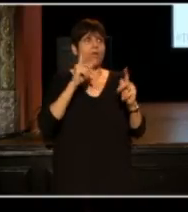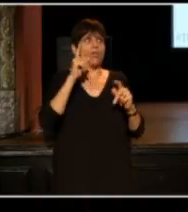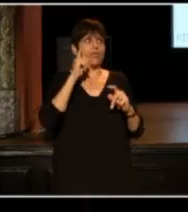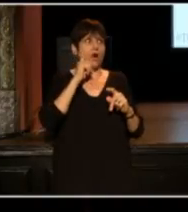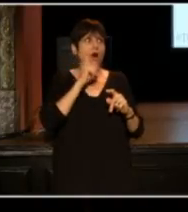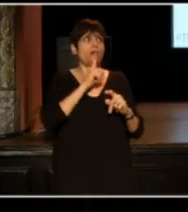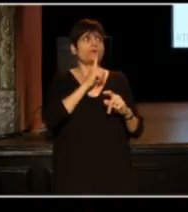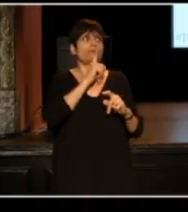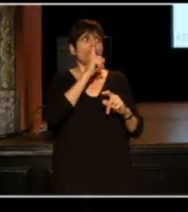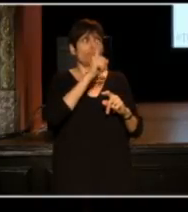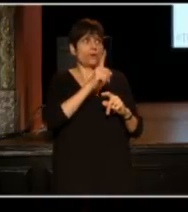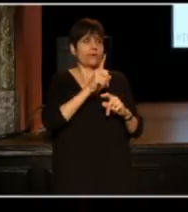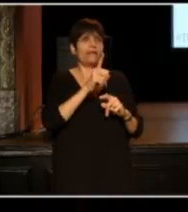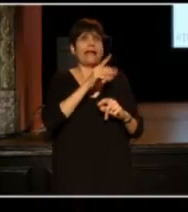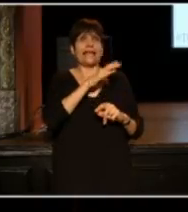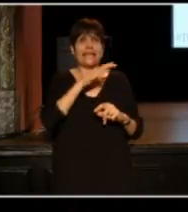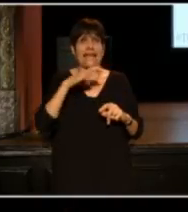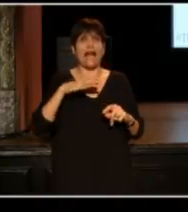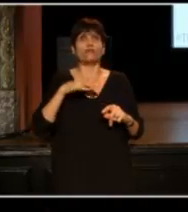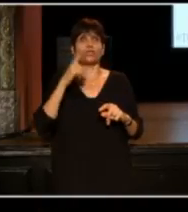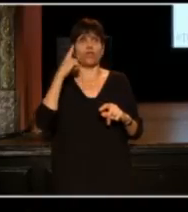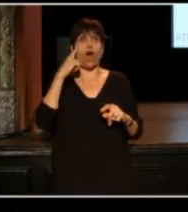An elected member of Congress thought this was real,